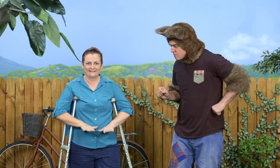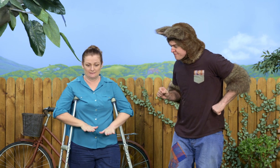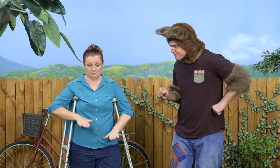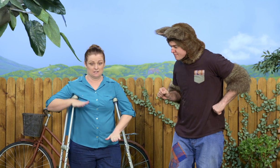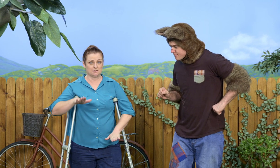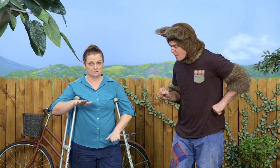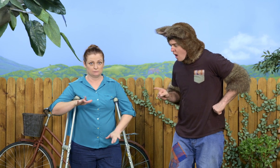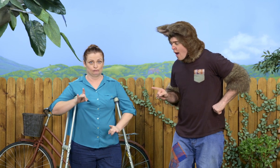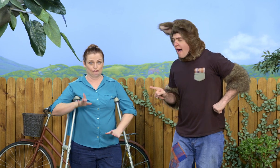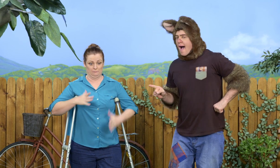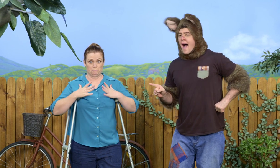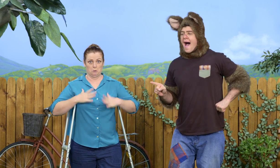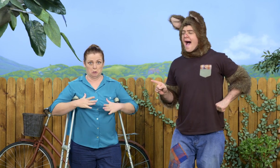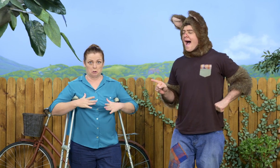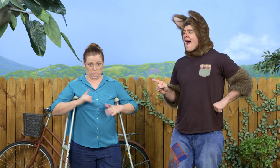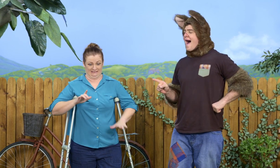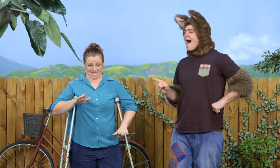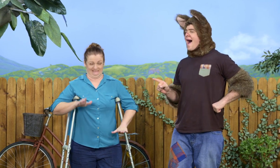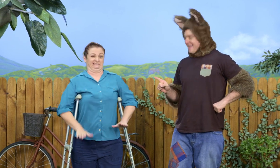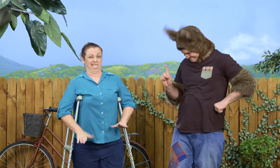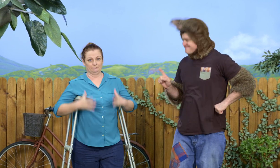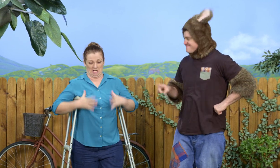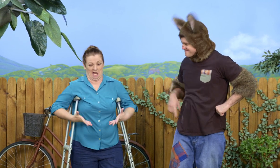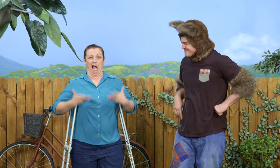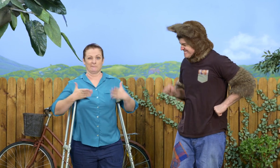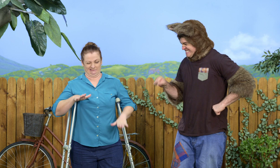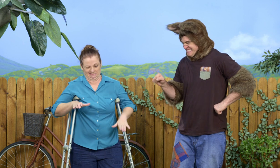and so you have to lift your body up onto the stilts.